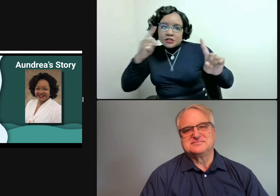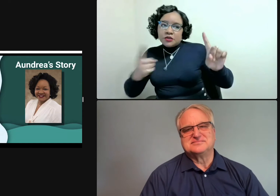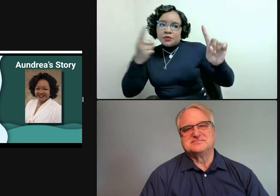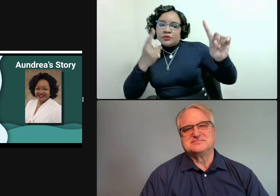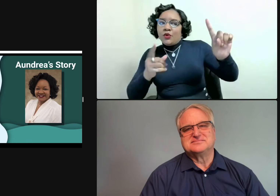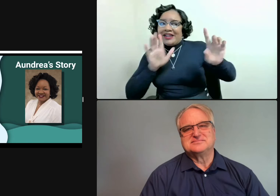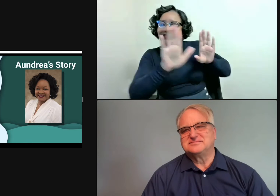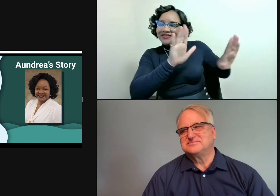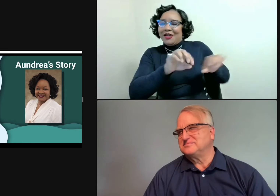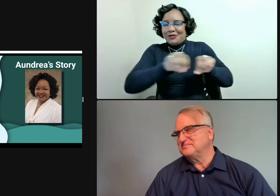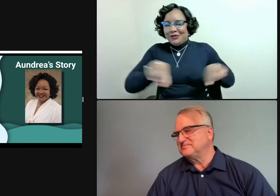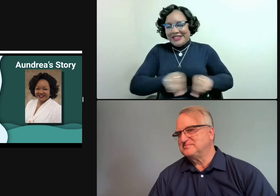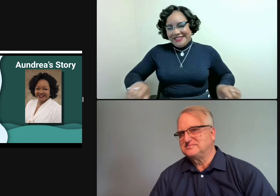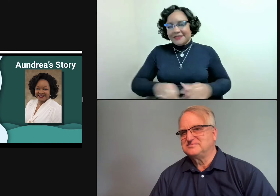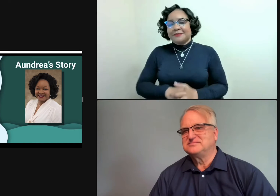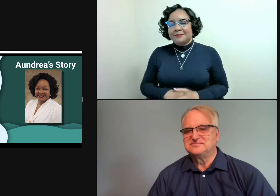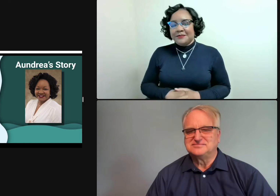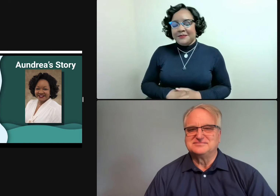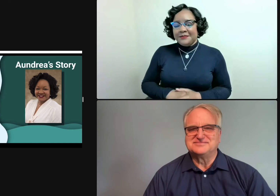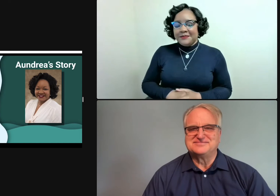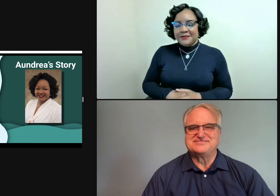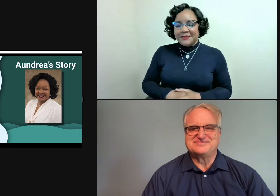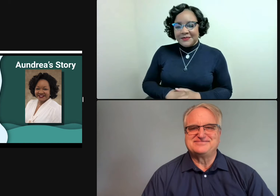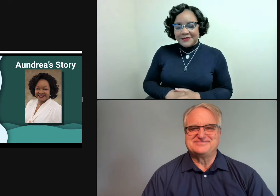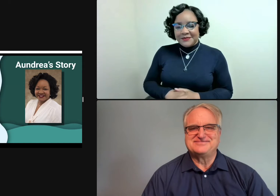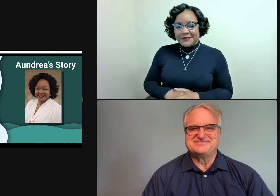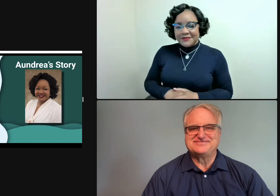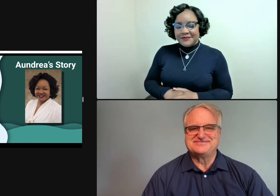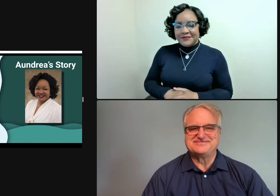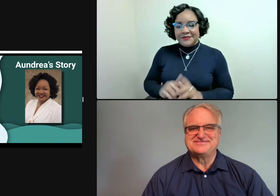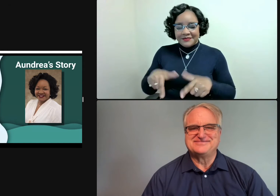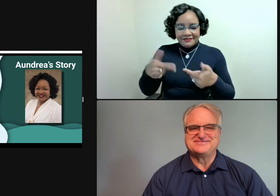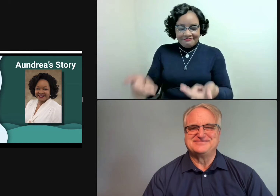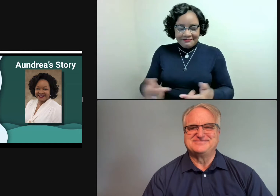students, just to help them obtain their degrees and their goals.